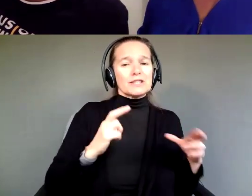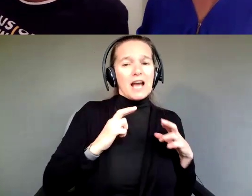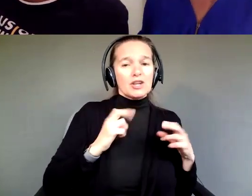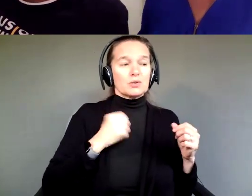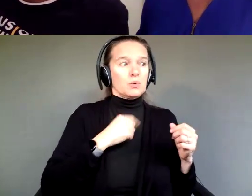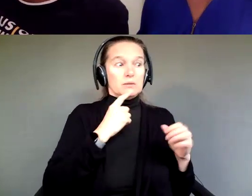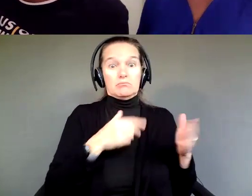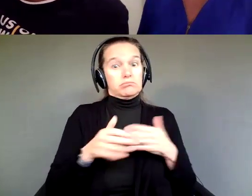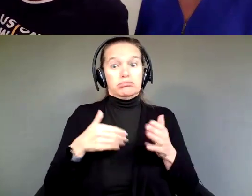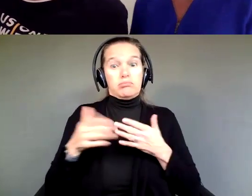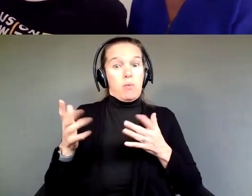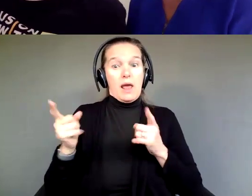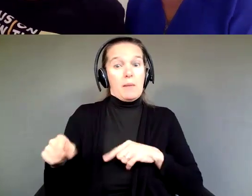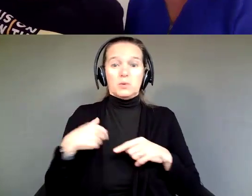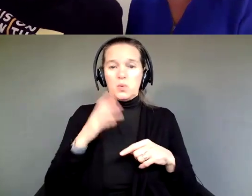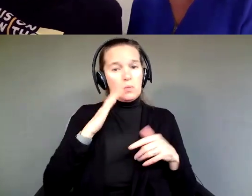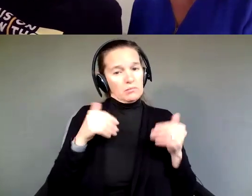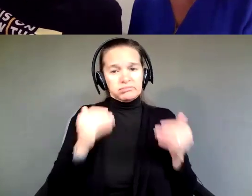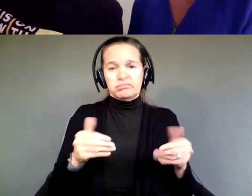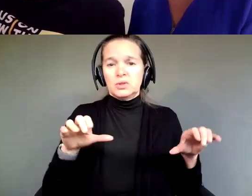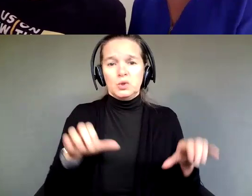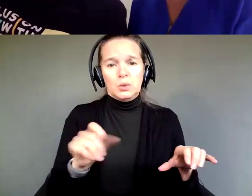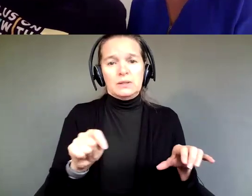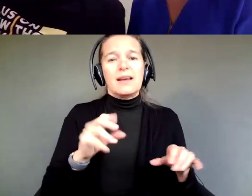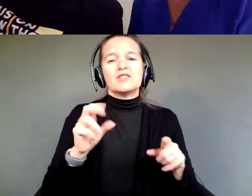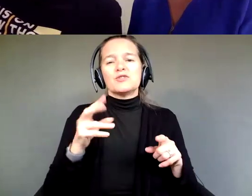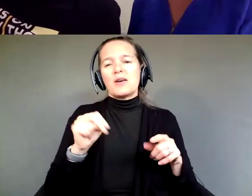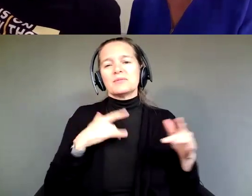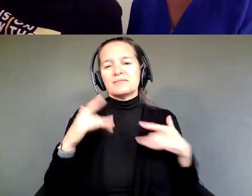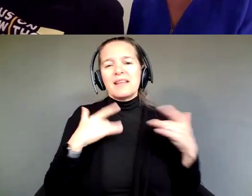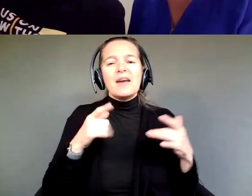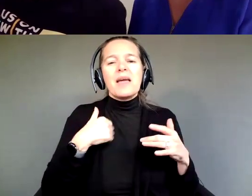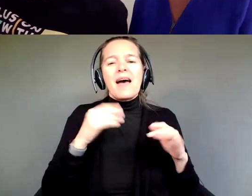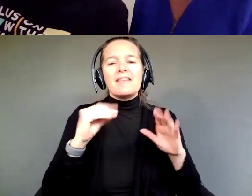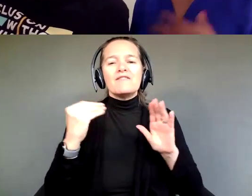we are going to do this. And Shawn is so excited. We had a photo shoot last week, and you know,